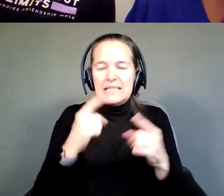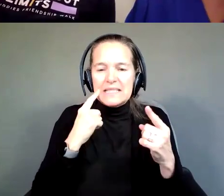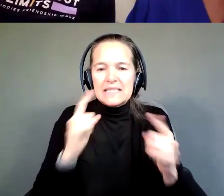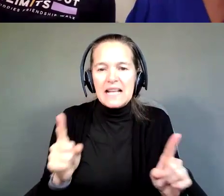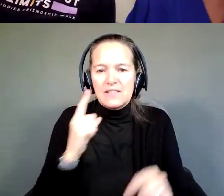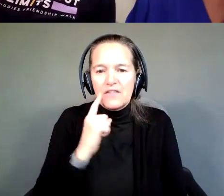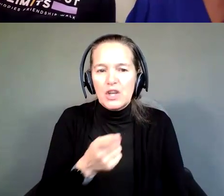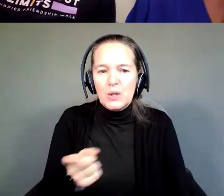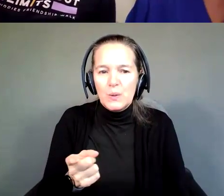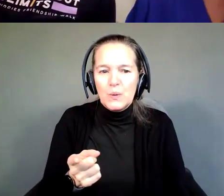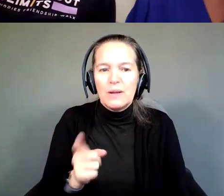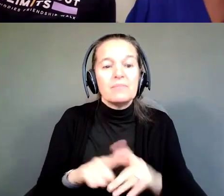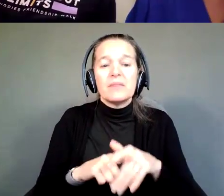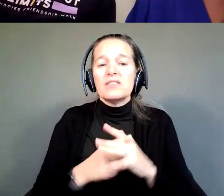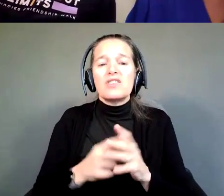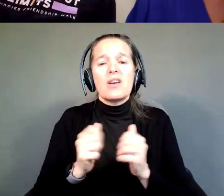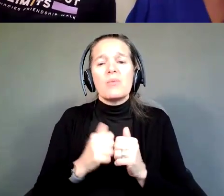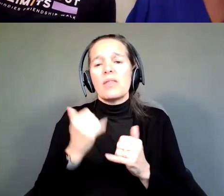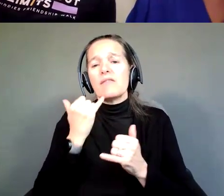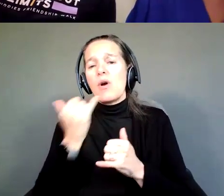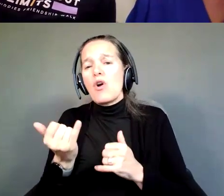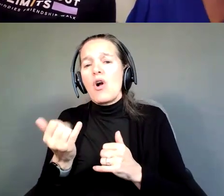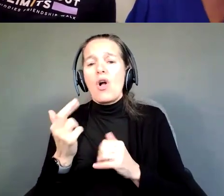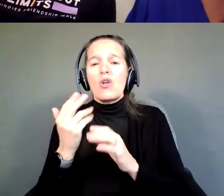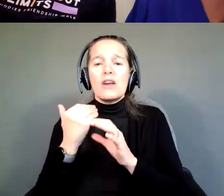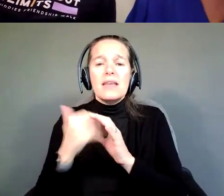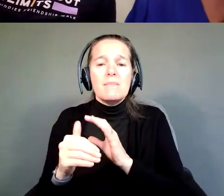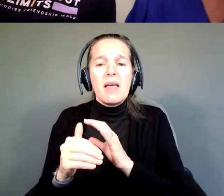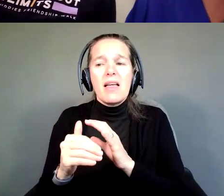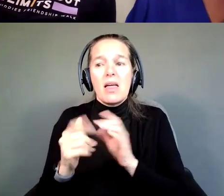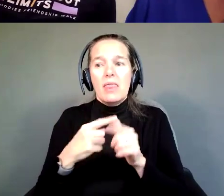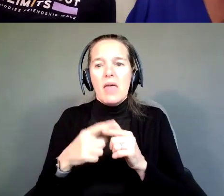It started with a phone call or an email, and then it was, these are our friends, these